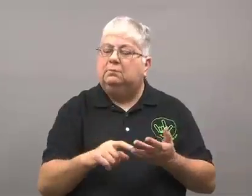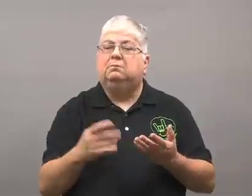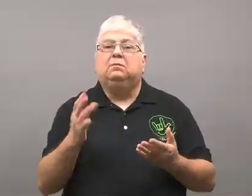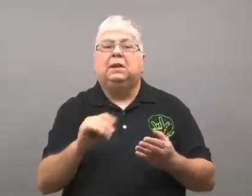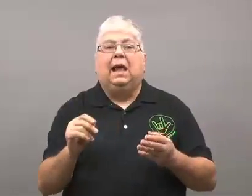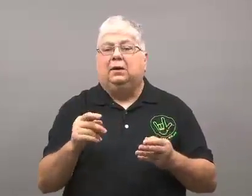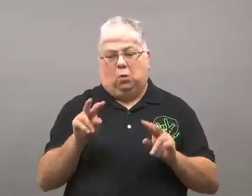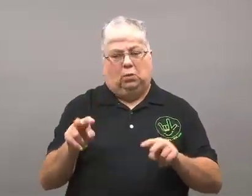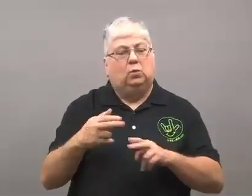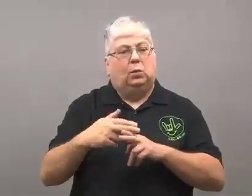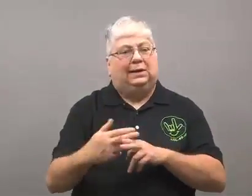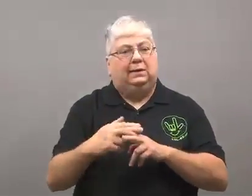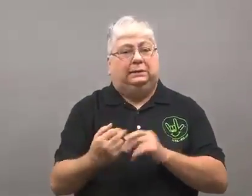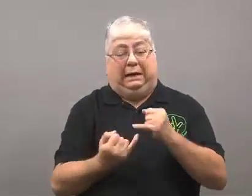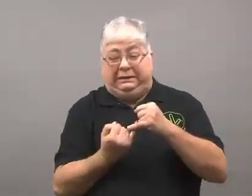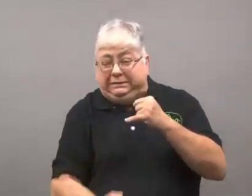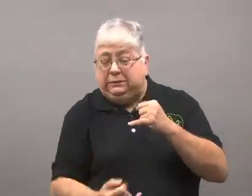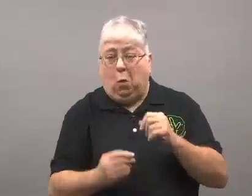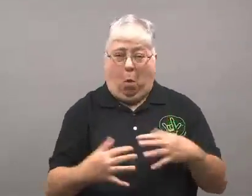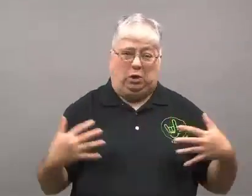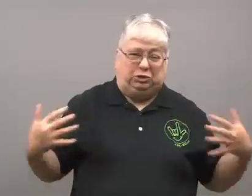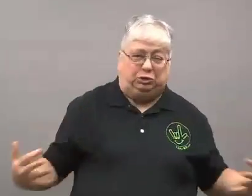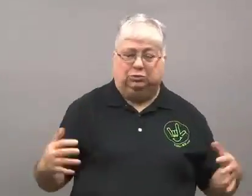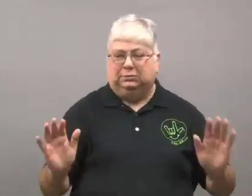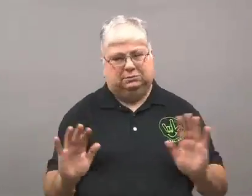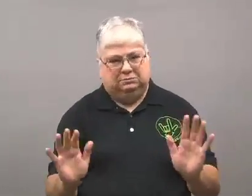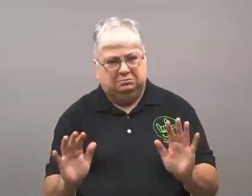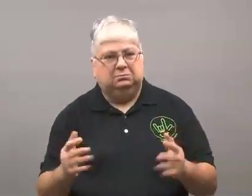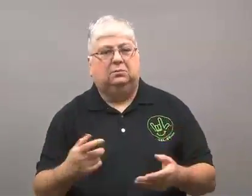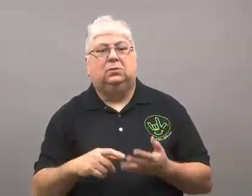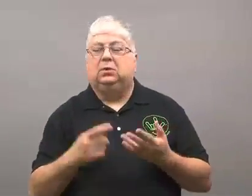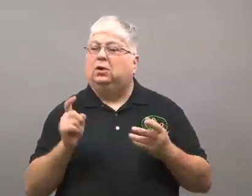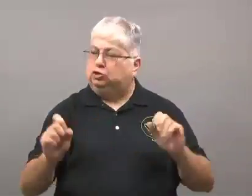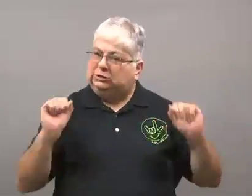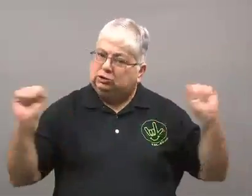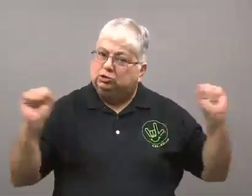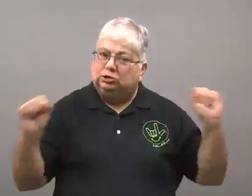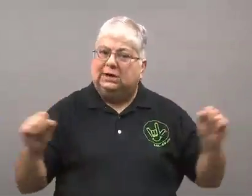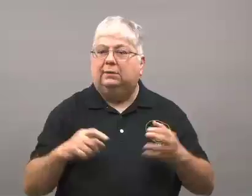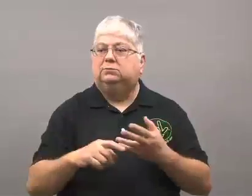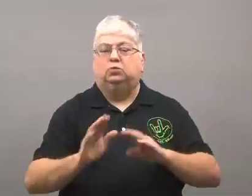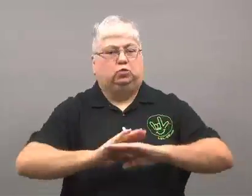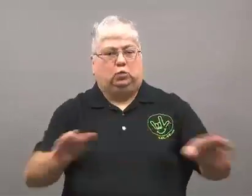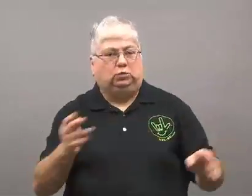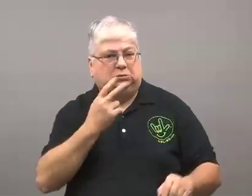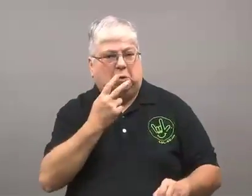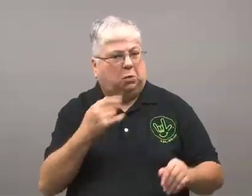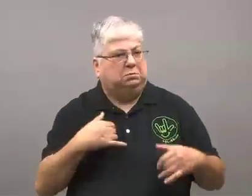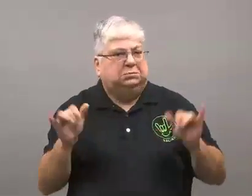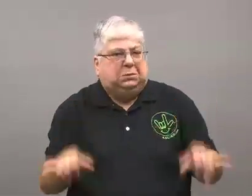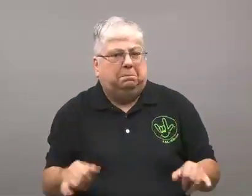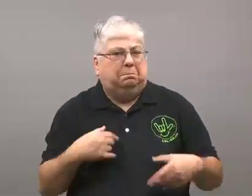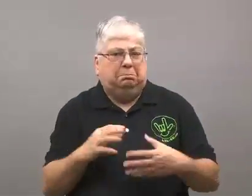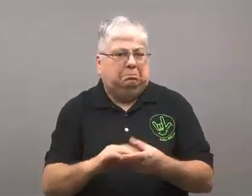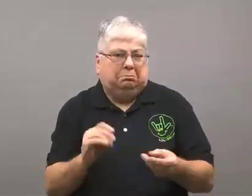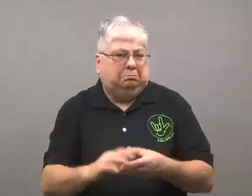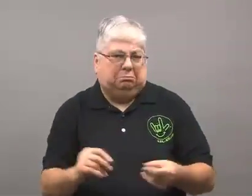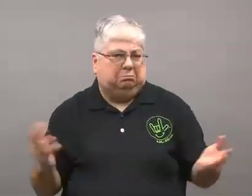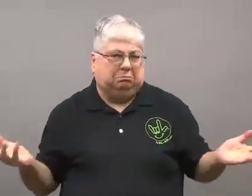"You should watch your weight, don't be over or under weight, exercise, and don't smoke."